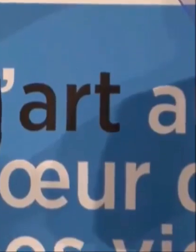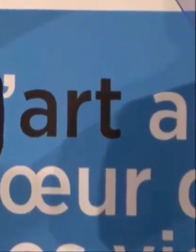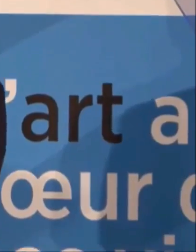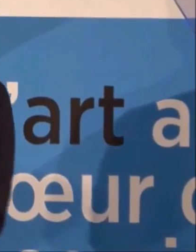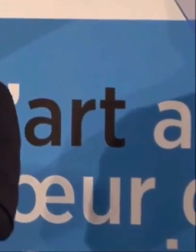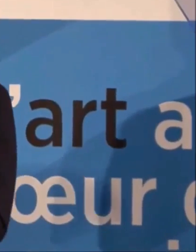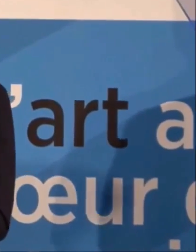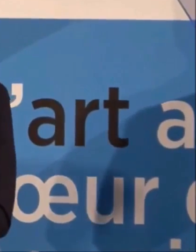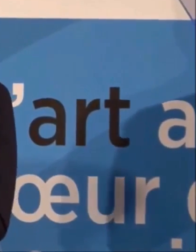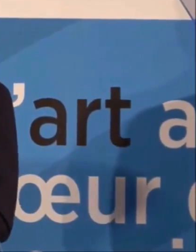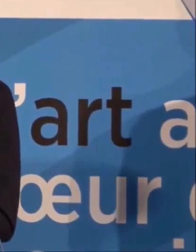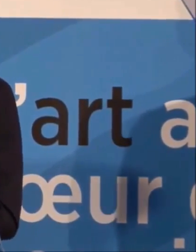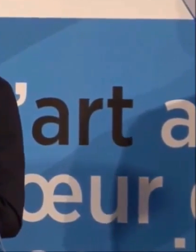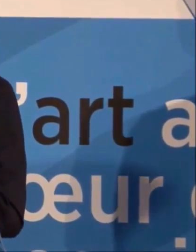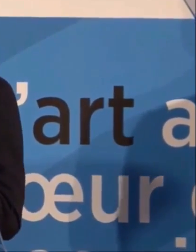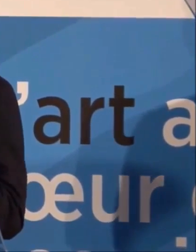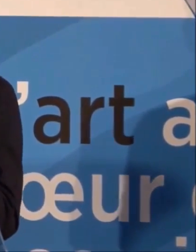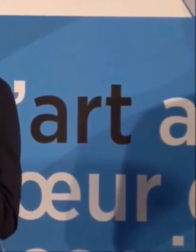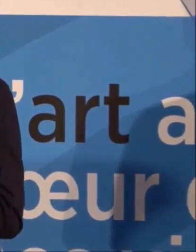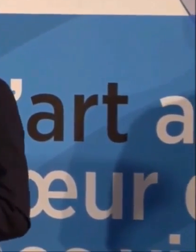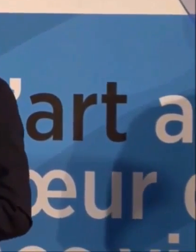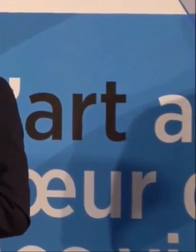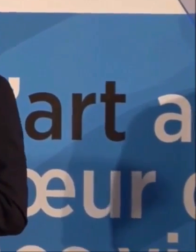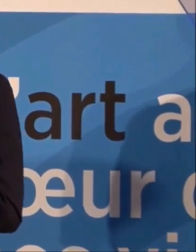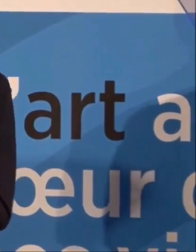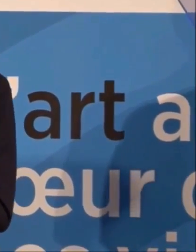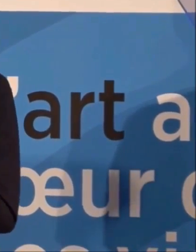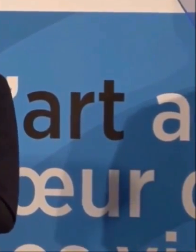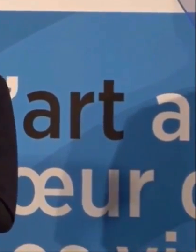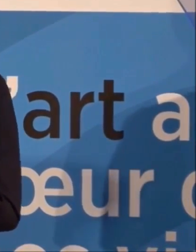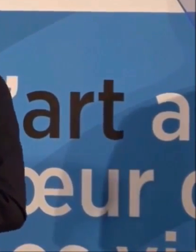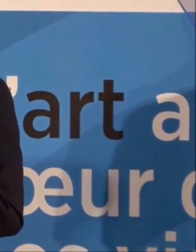Bravo and a million thanks for that performance and many thanks